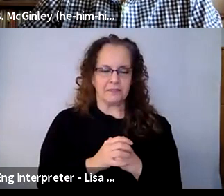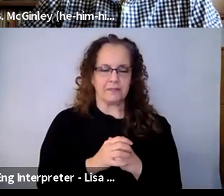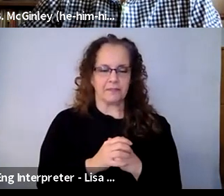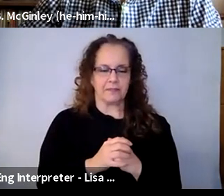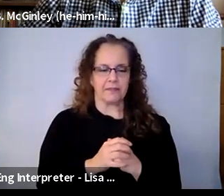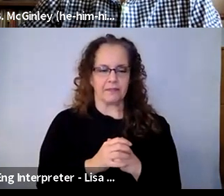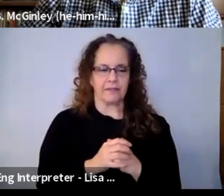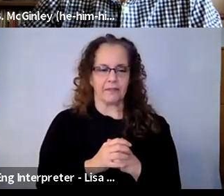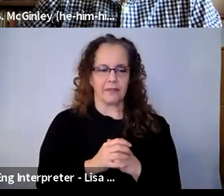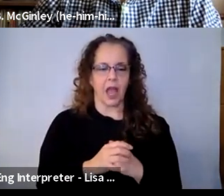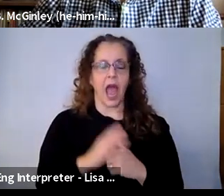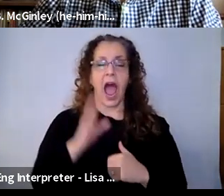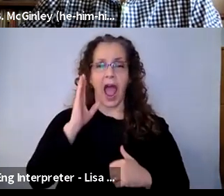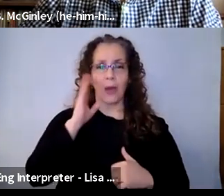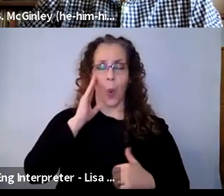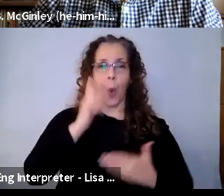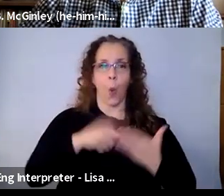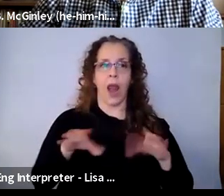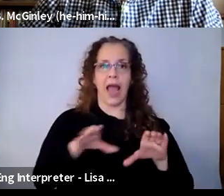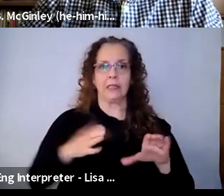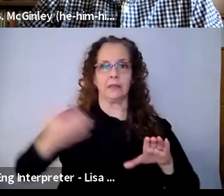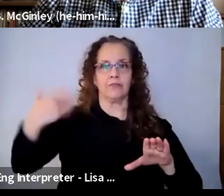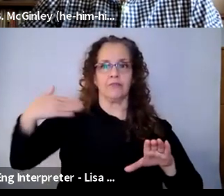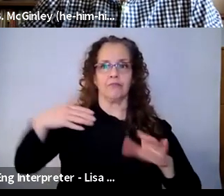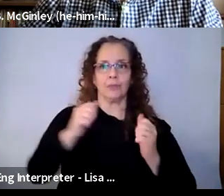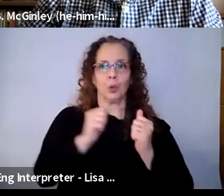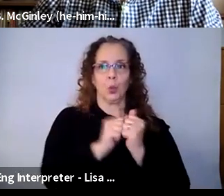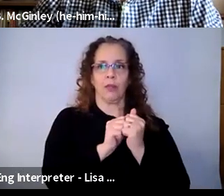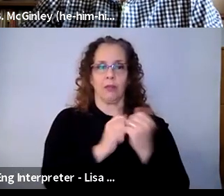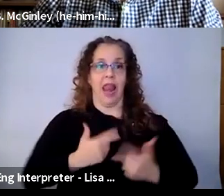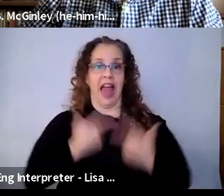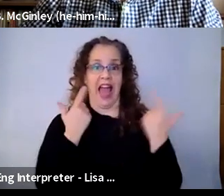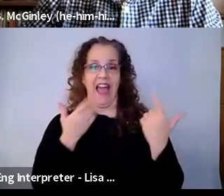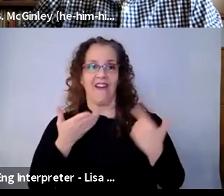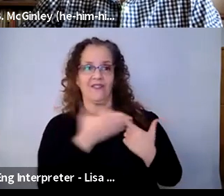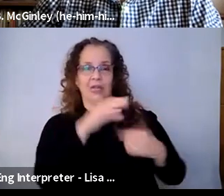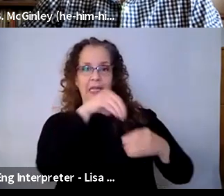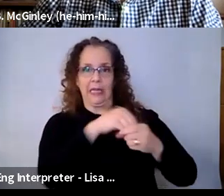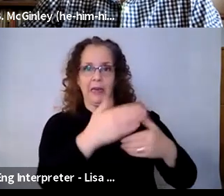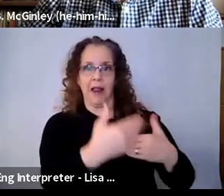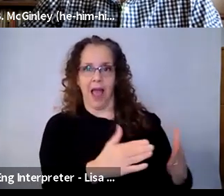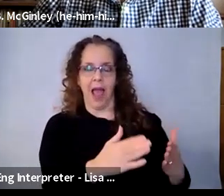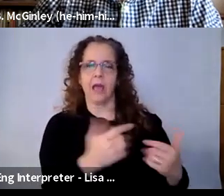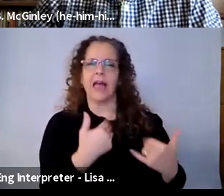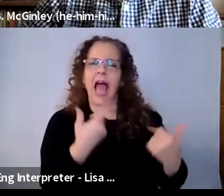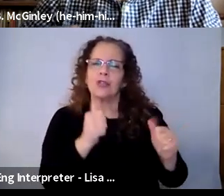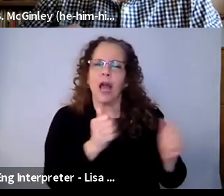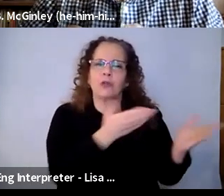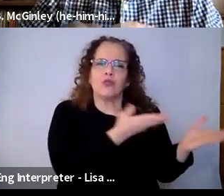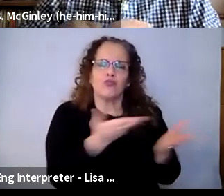I was in person with them, and I really tried to take that same energy, take the same concept, right, because it's the same